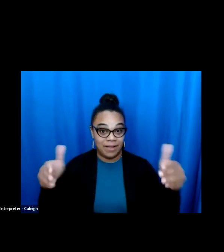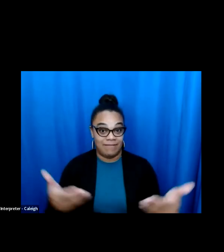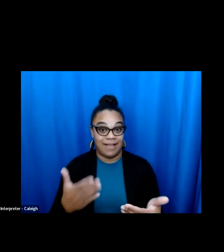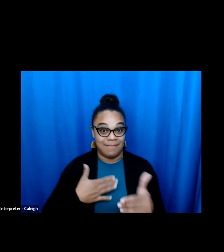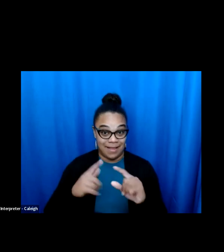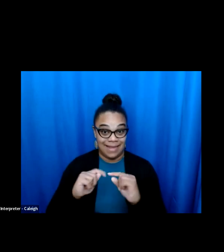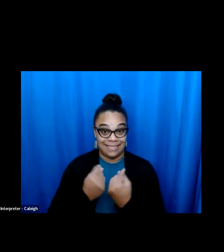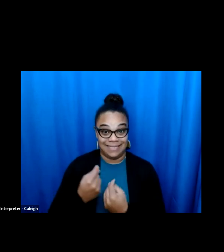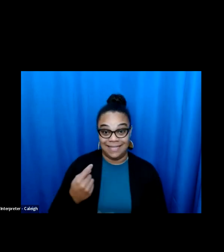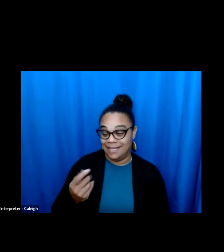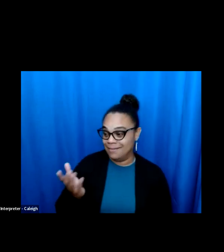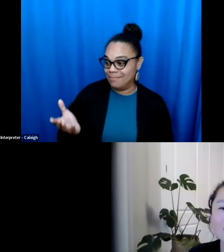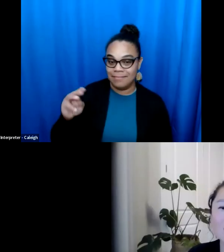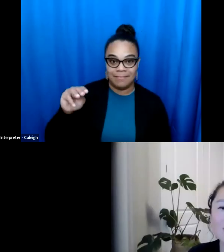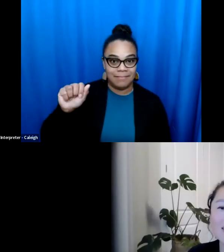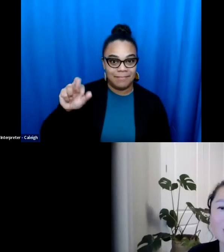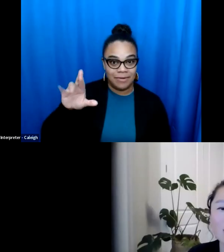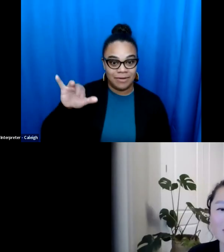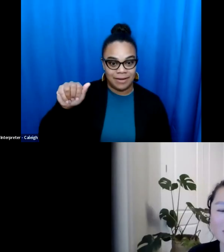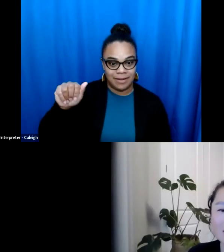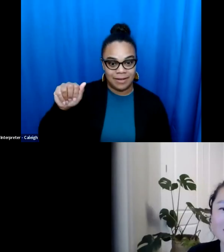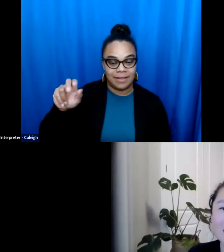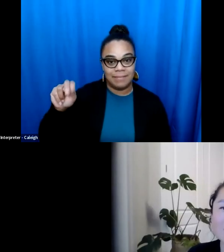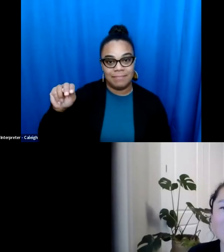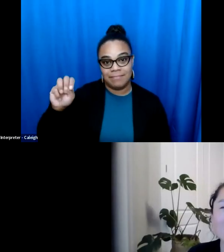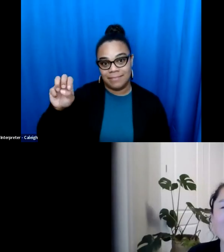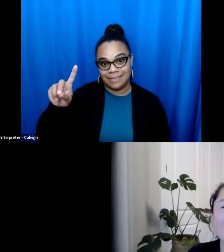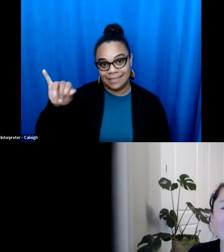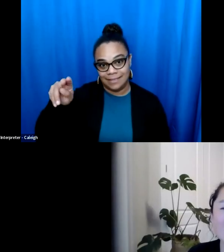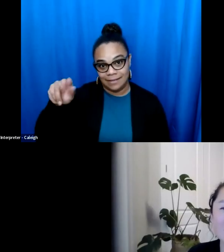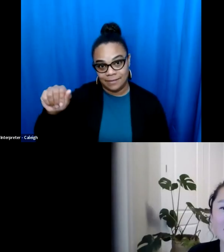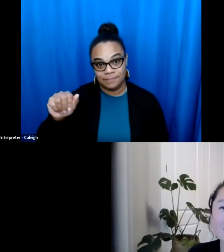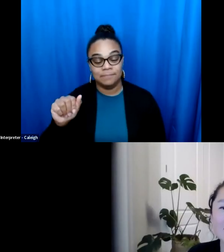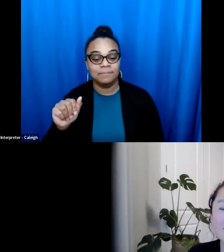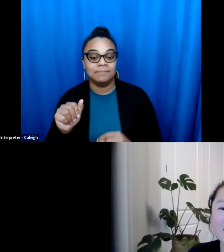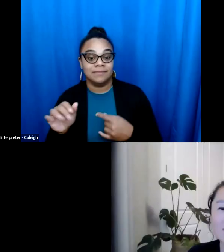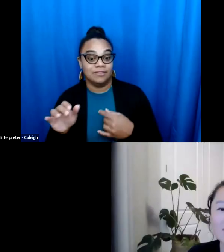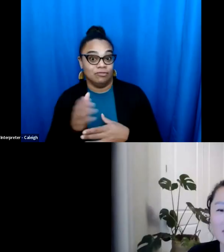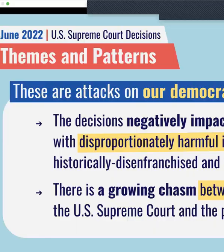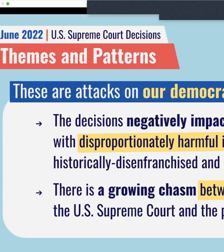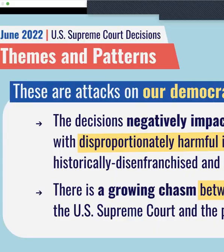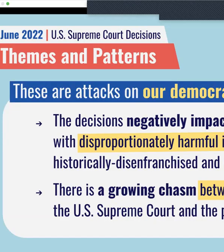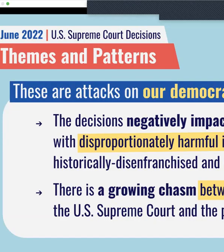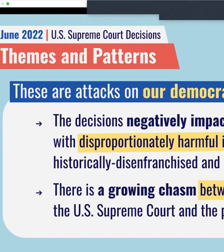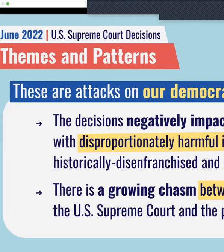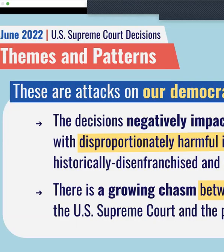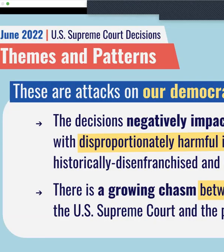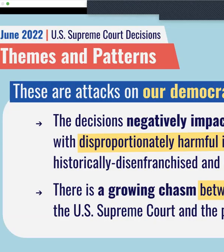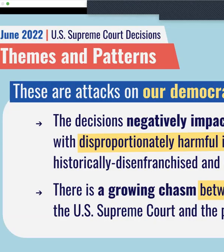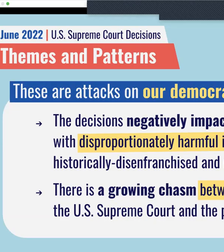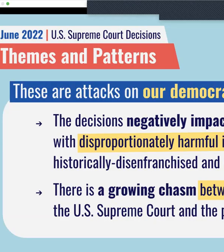Thank you so much for having me. I appreciate it. >> SANDY: Thank you so much, Micah. Next, I would like to invite my